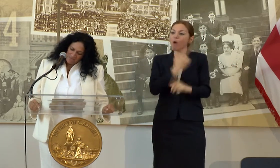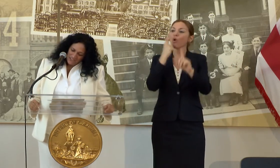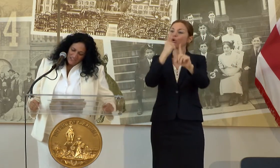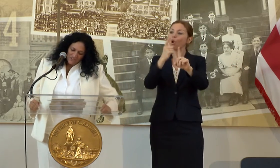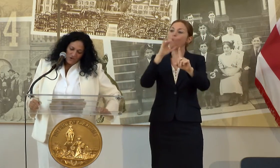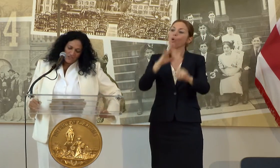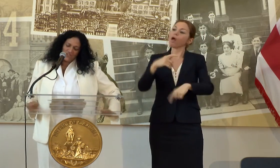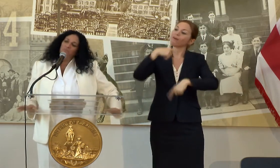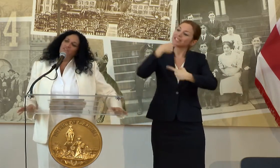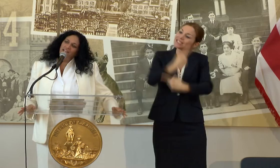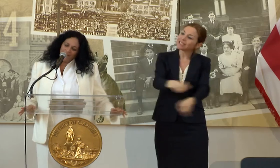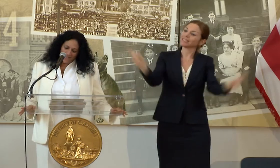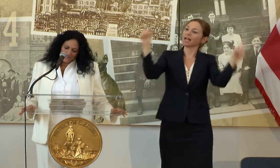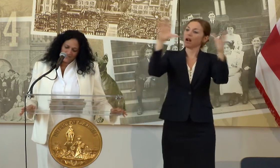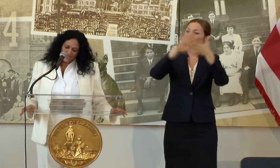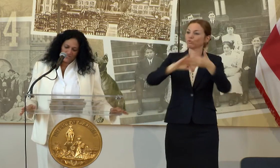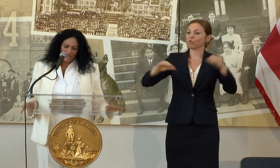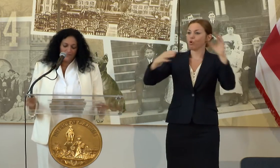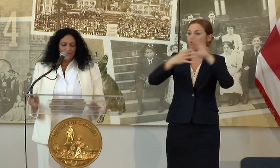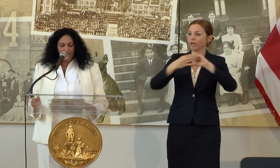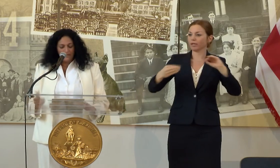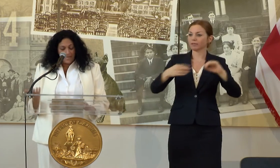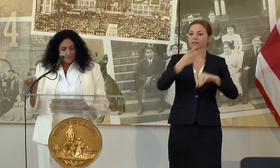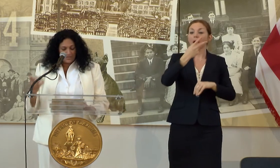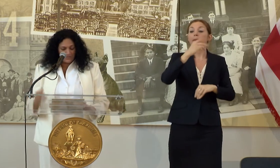PIGMENTAL IS FOCUSED ON PROVIDING ACCESS TO ANIMATION